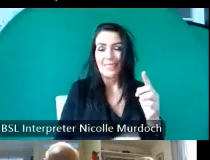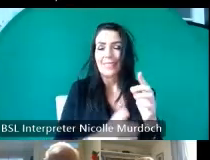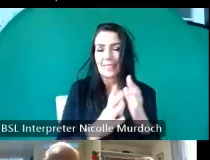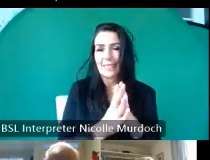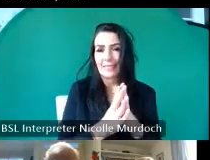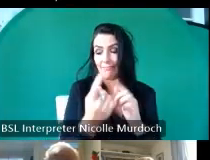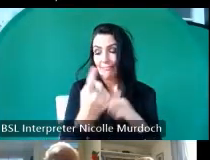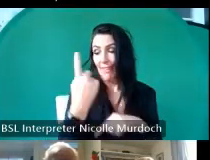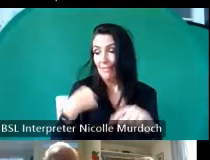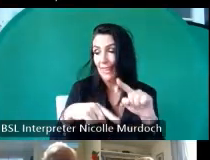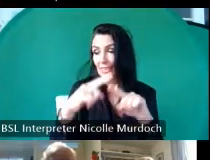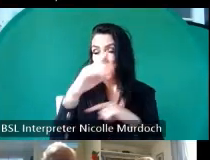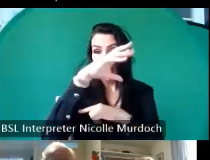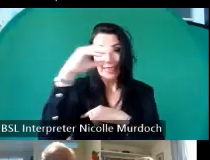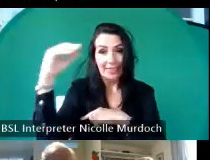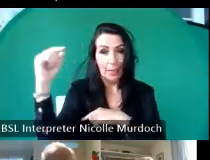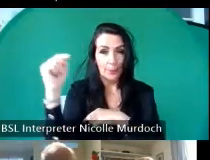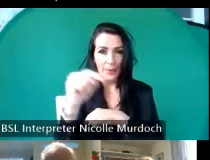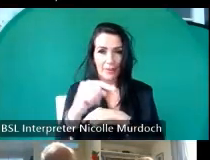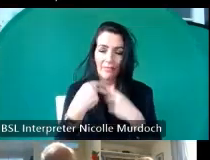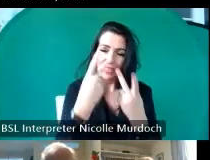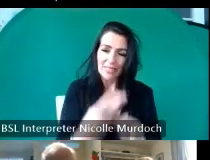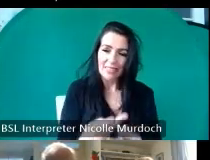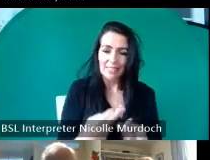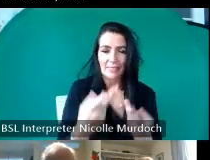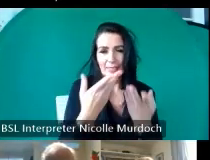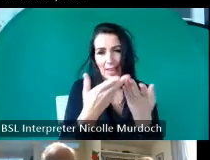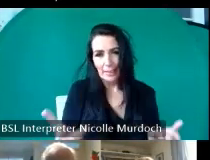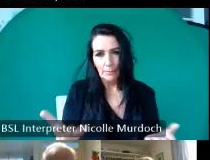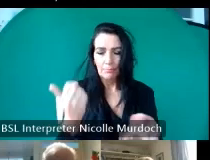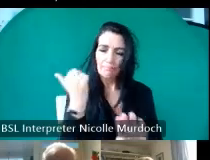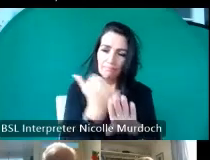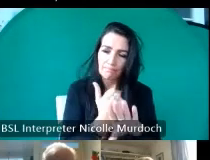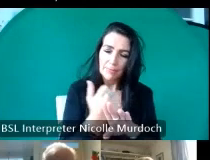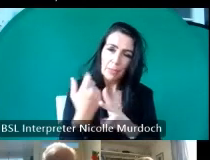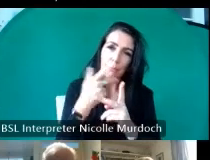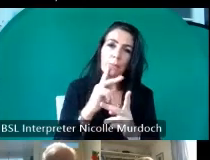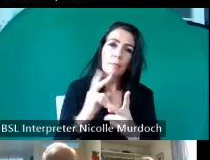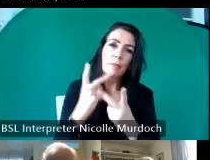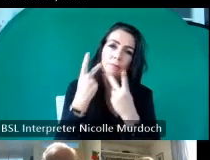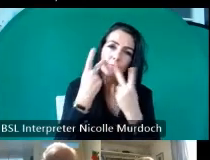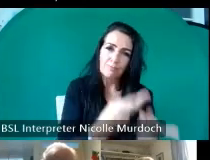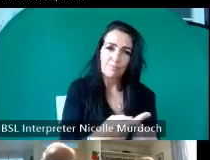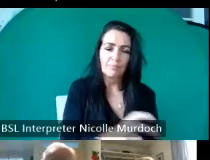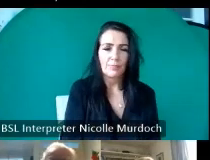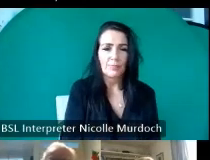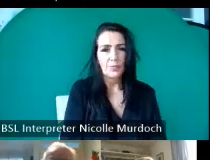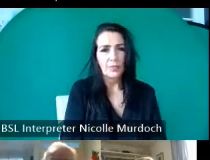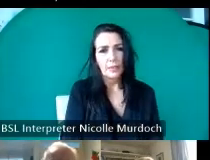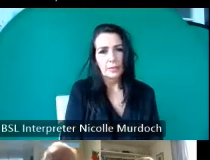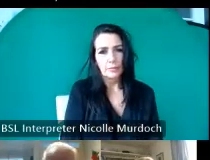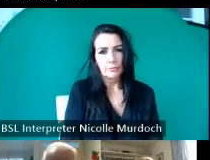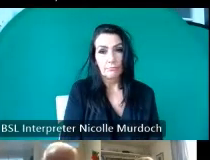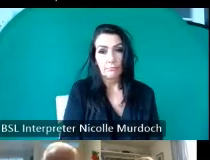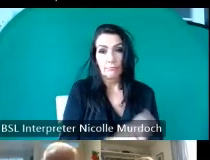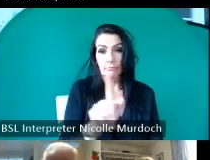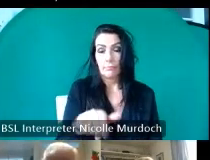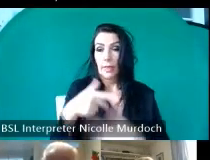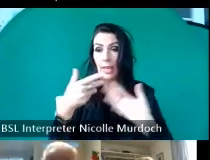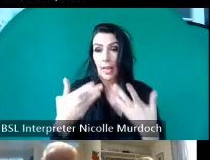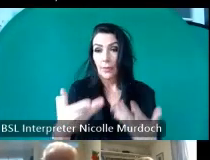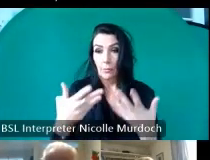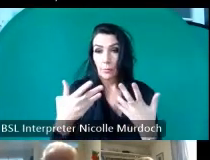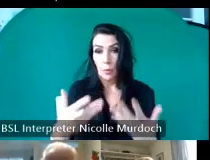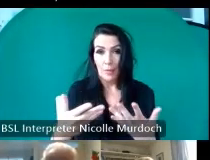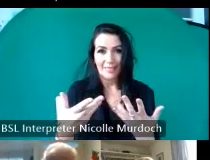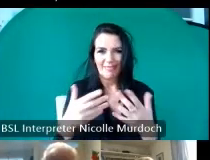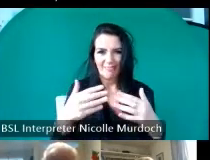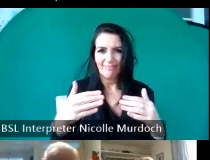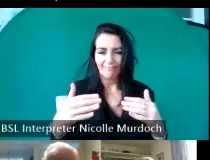year uh next slide please at the moment we're in the process of dismantling these exhibitions and